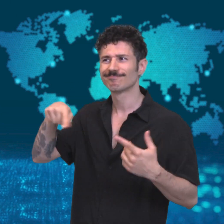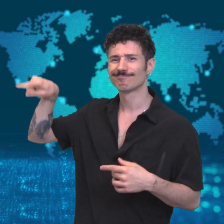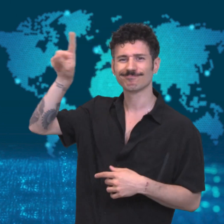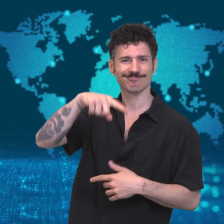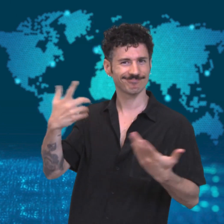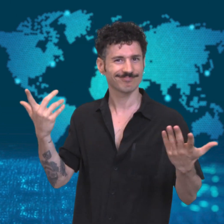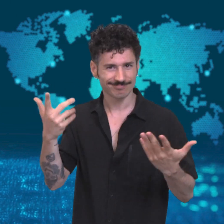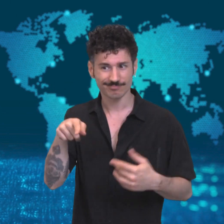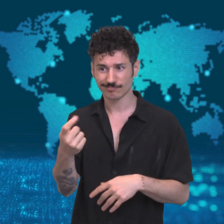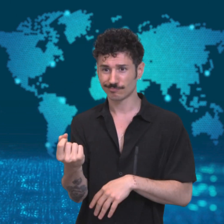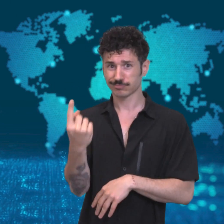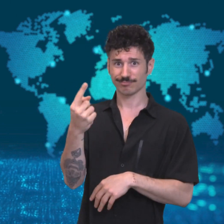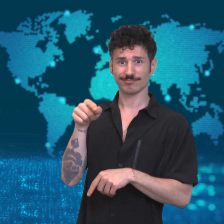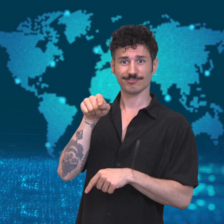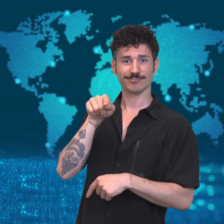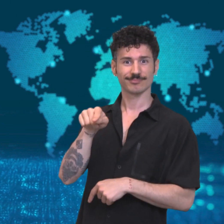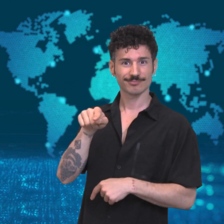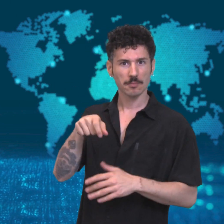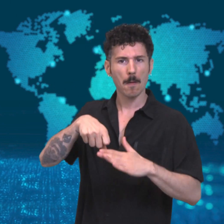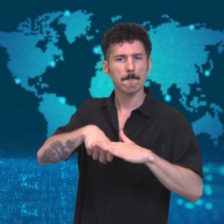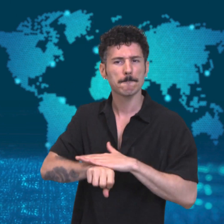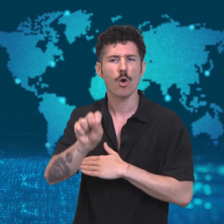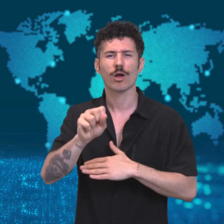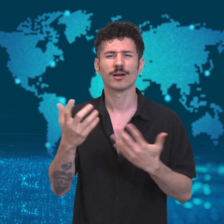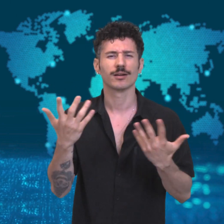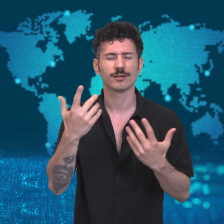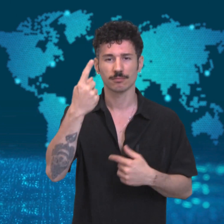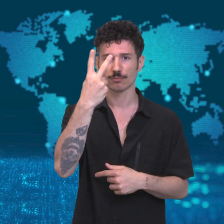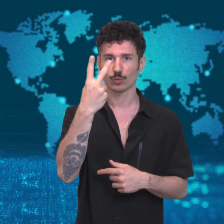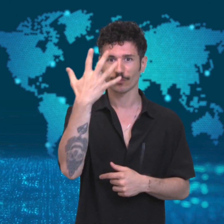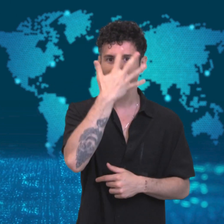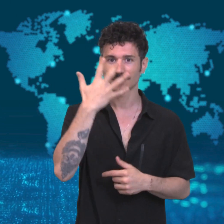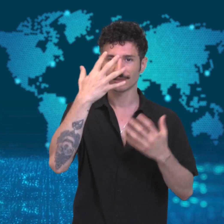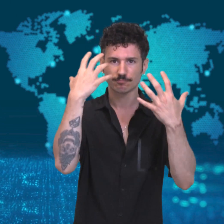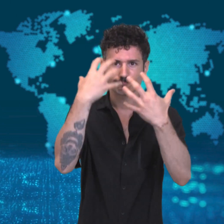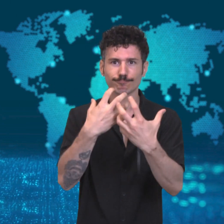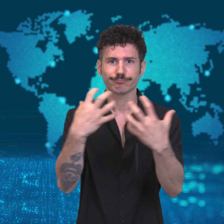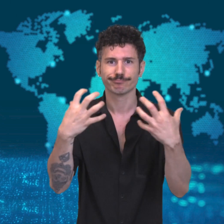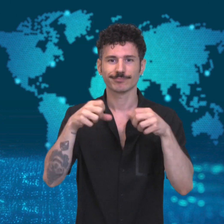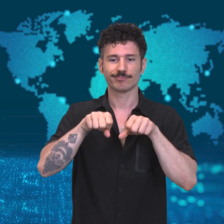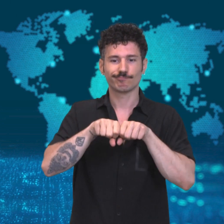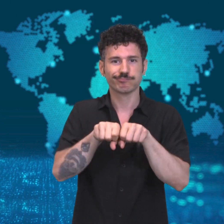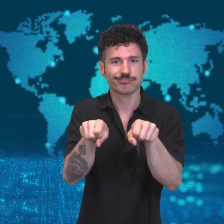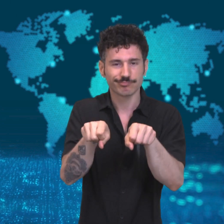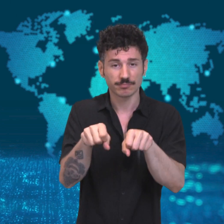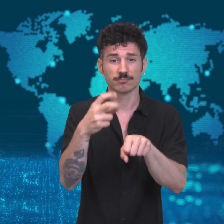kitten was born with two faces, four eyes, two ears,